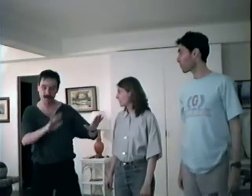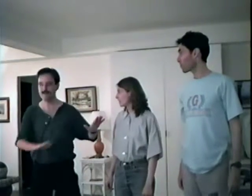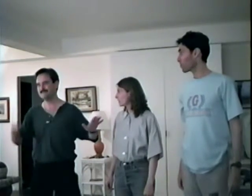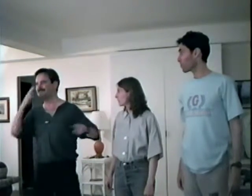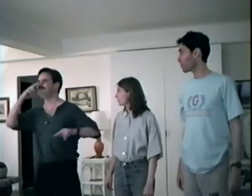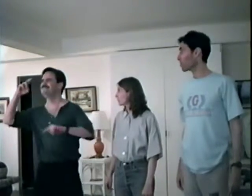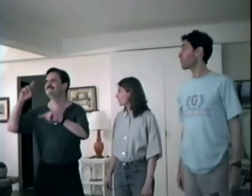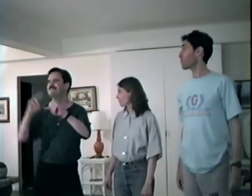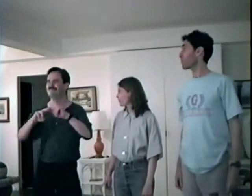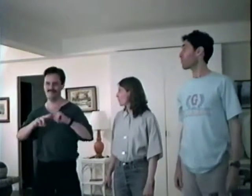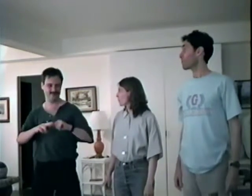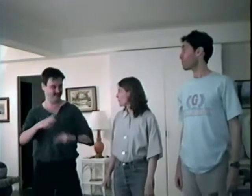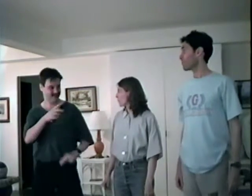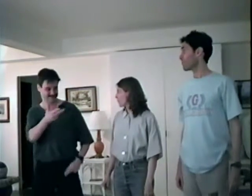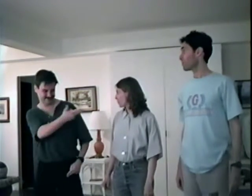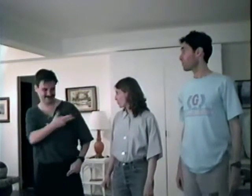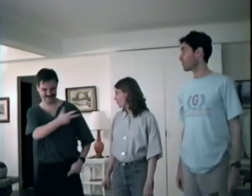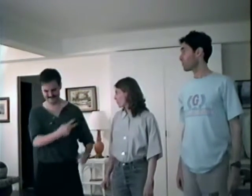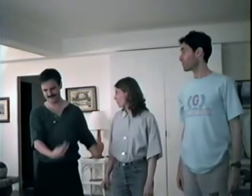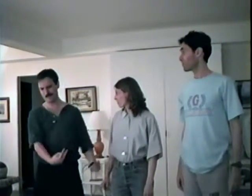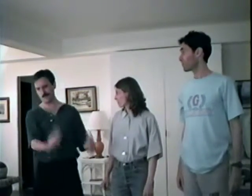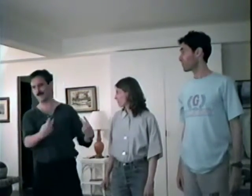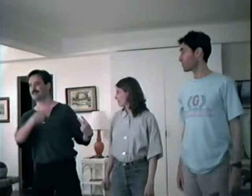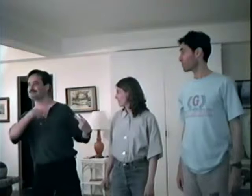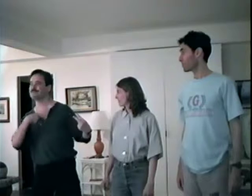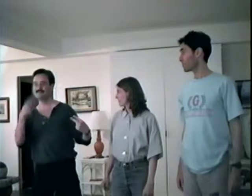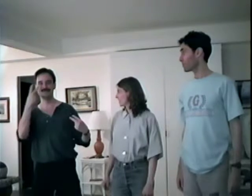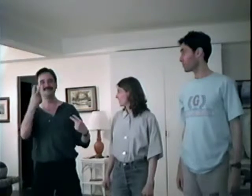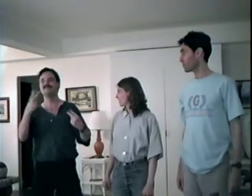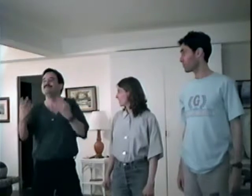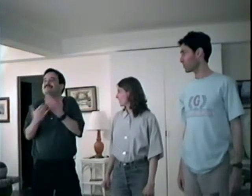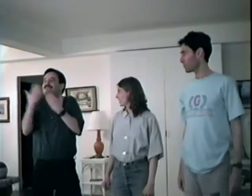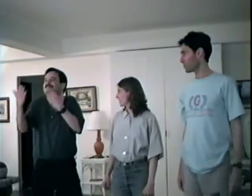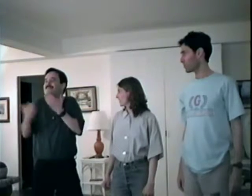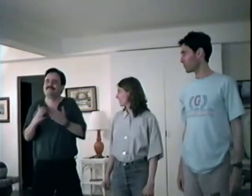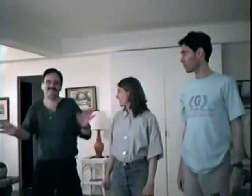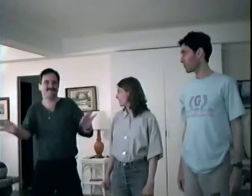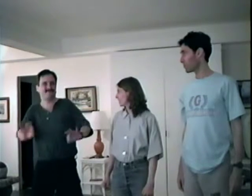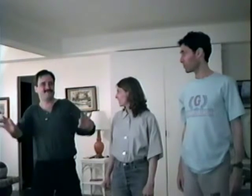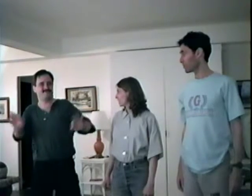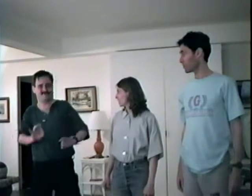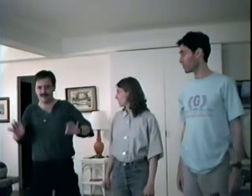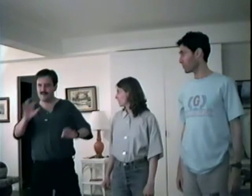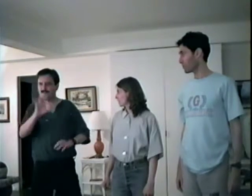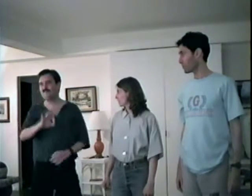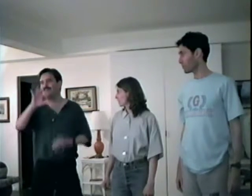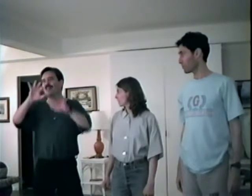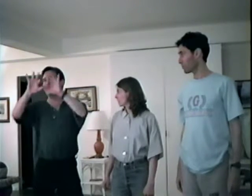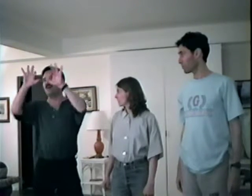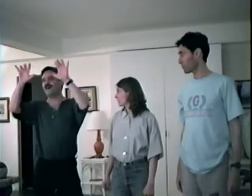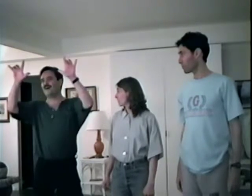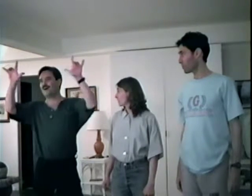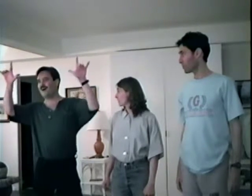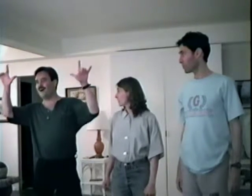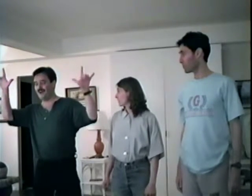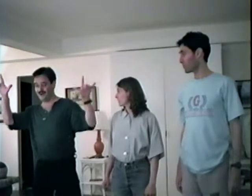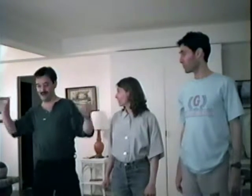Oh what lovely fun, watch me everyone. Take a look at me and see how easily its done.